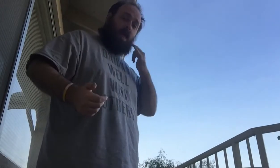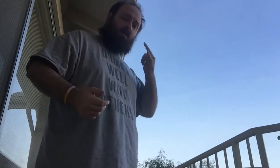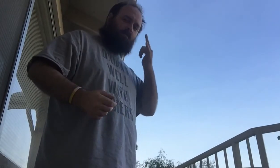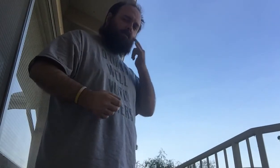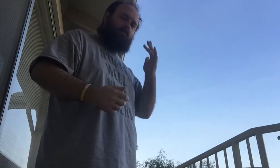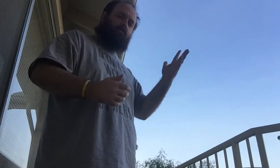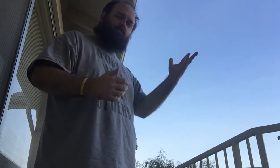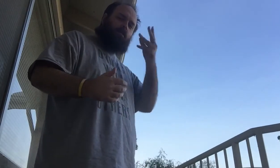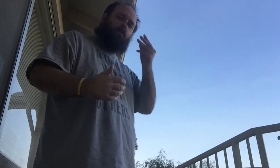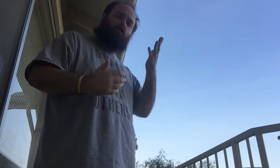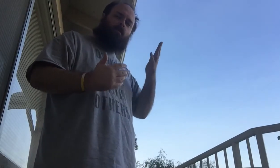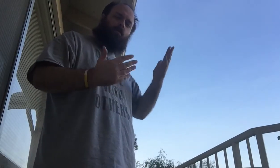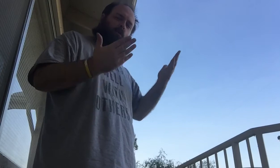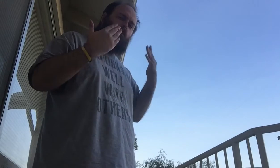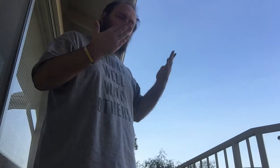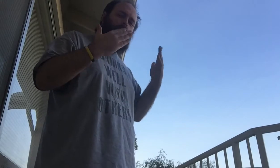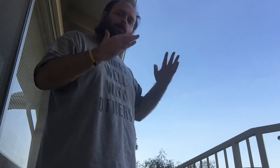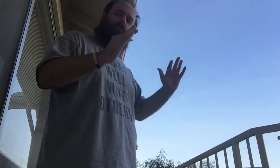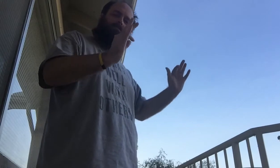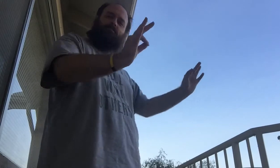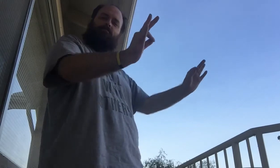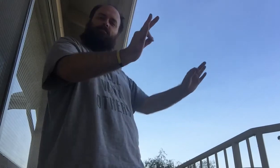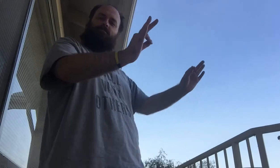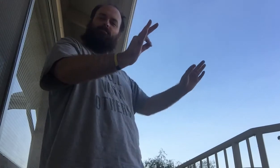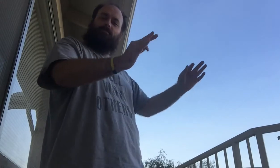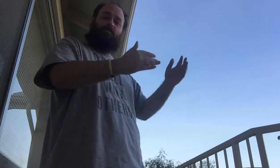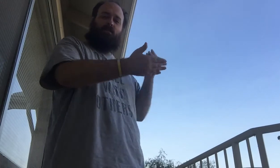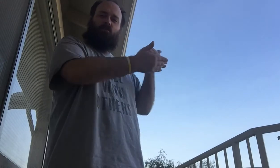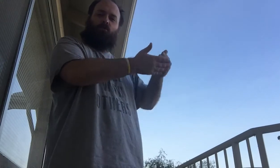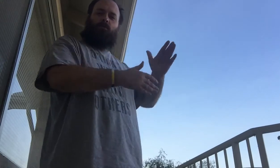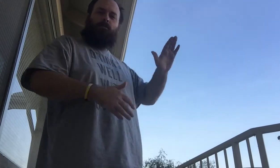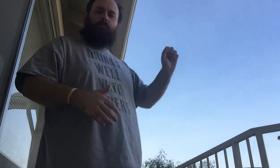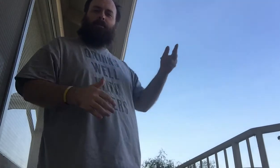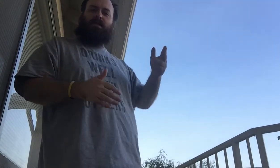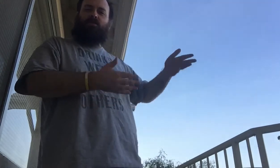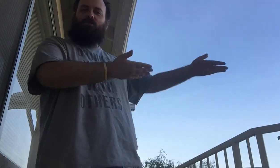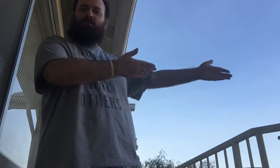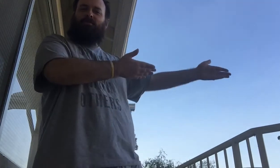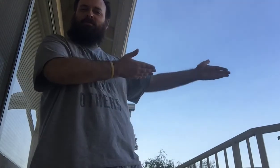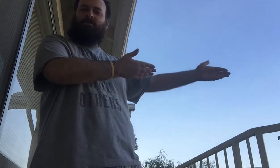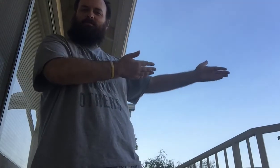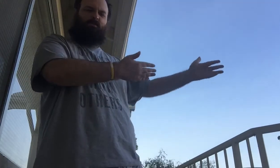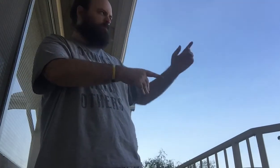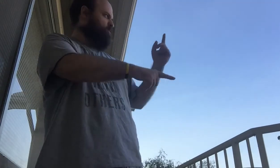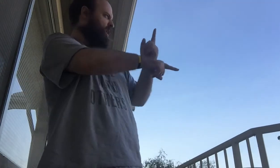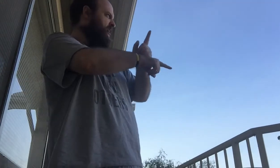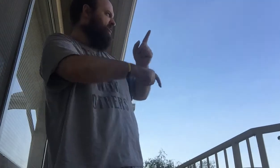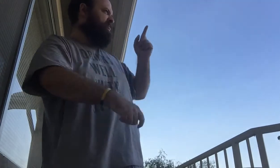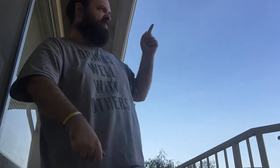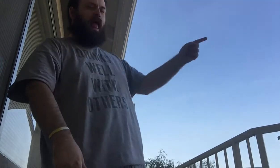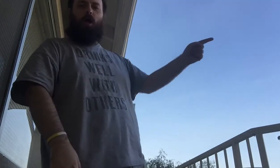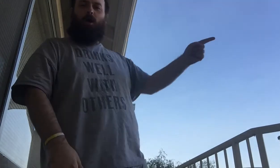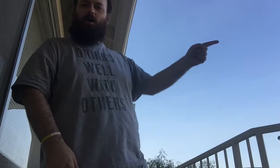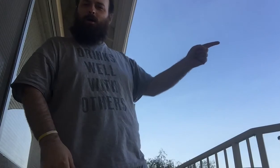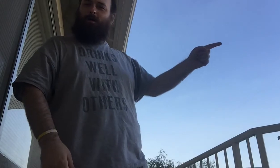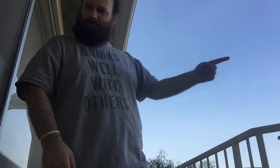California!! Beautiful Cool Weather Close to the beach. Right there!!